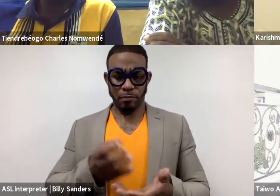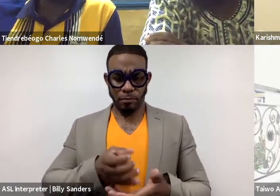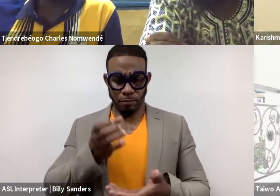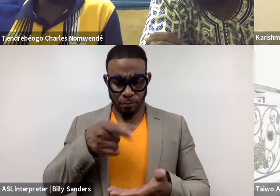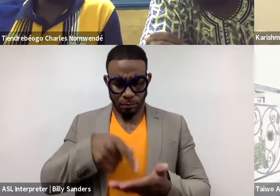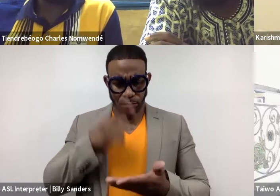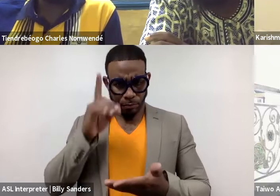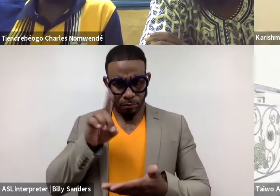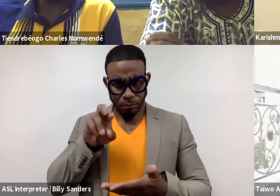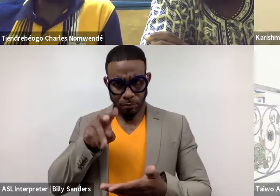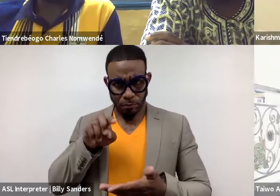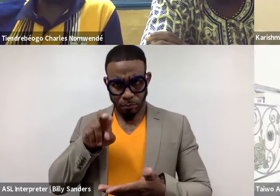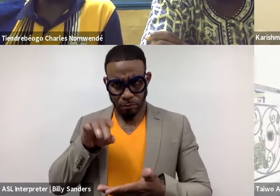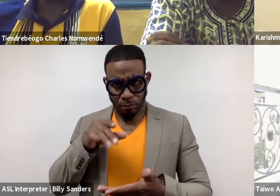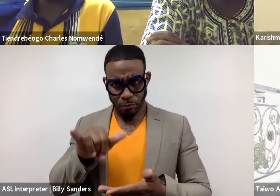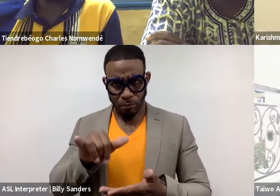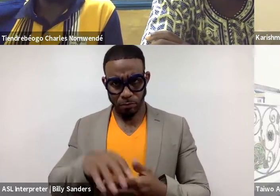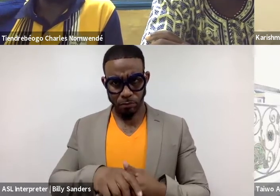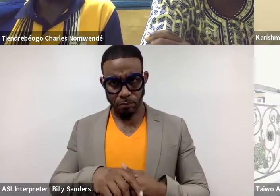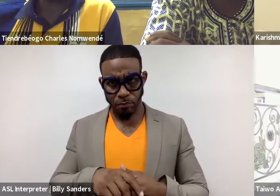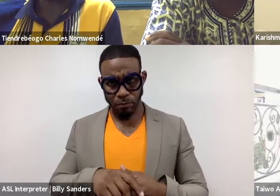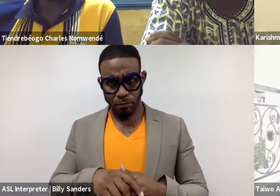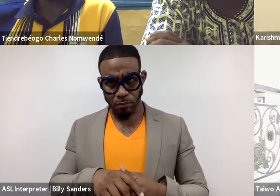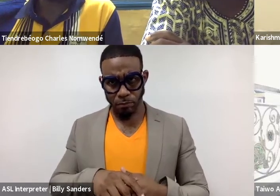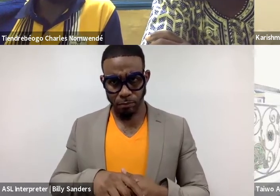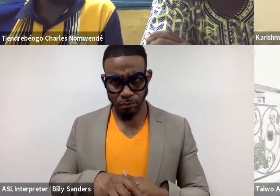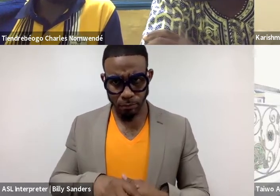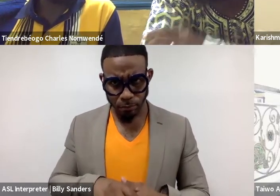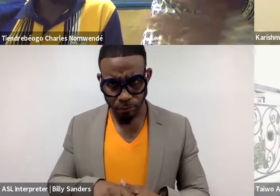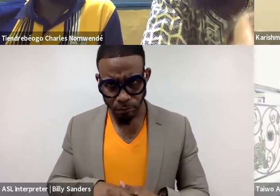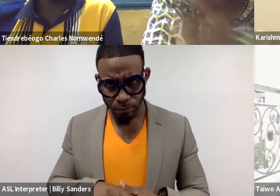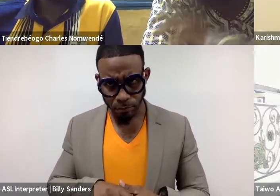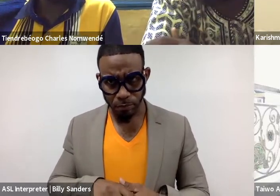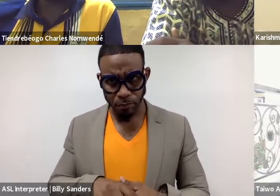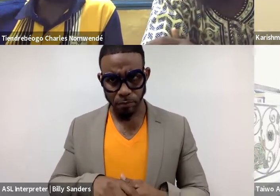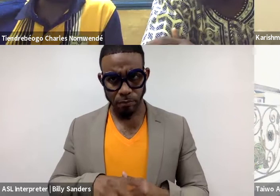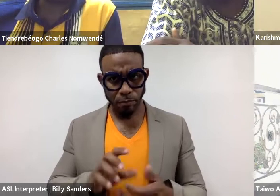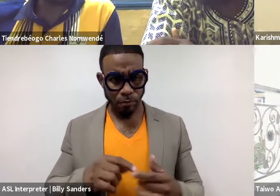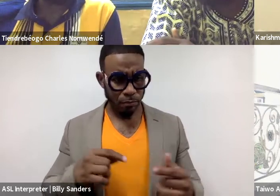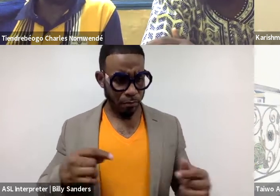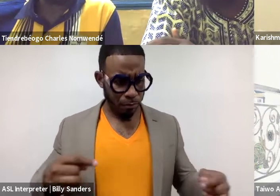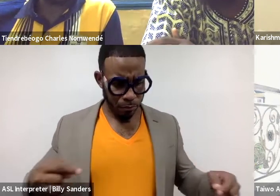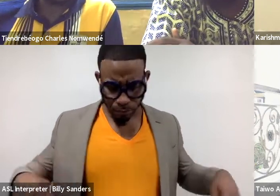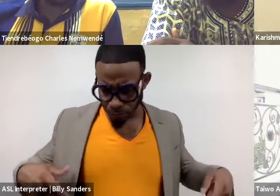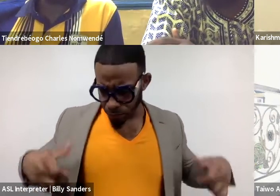(Charles speaks French) The tires. The tires. On this ridge. Yes.